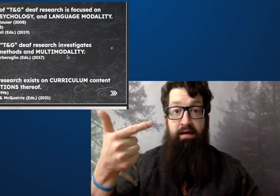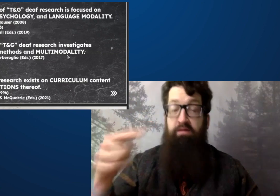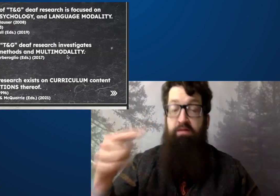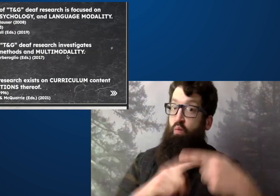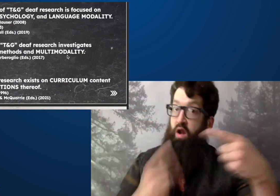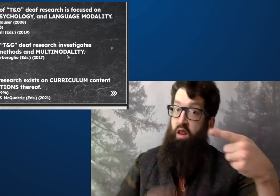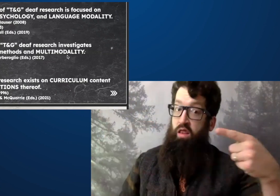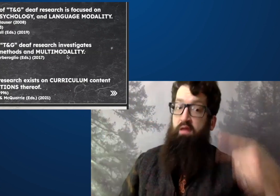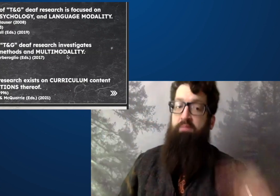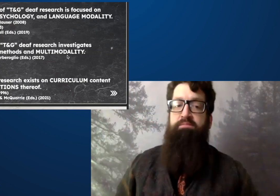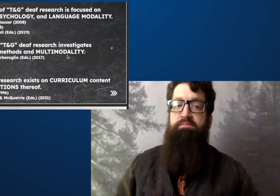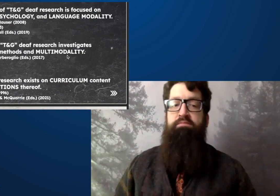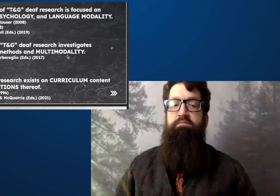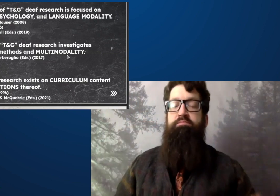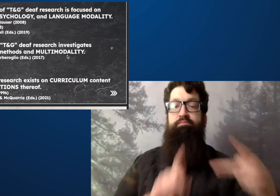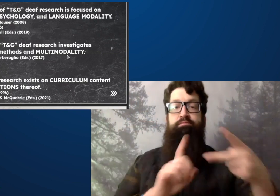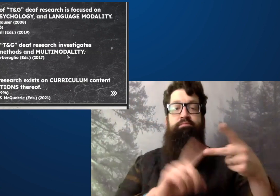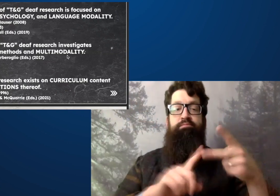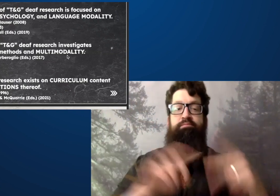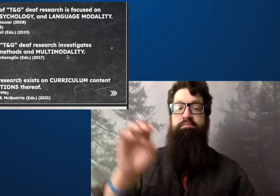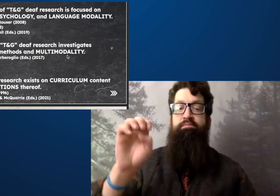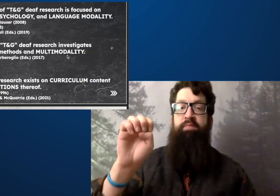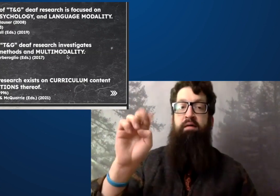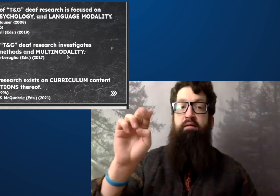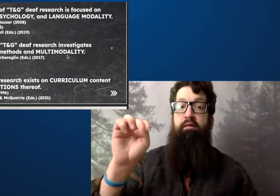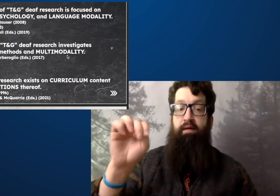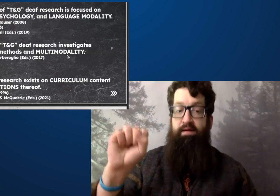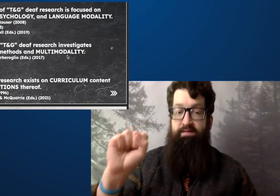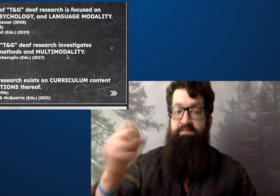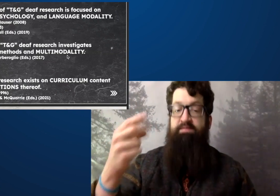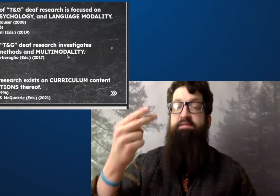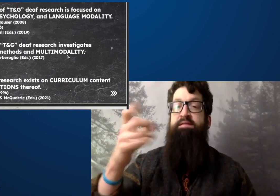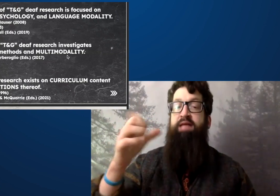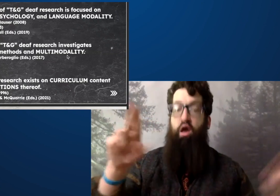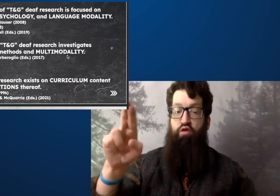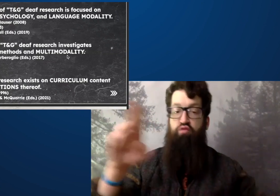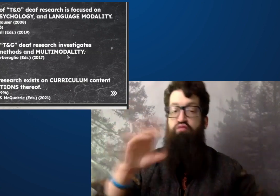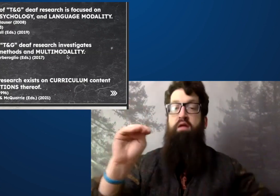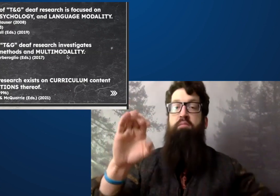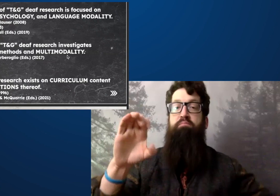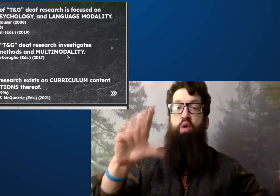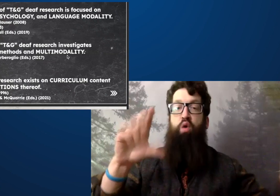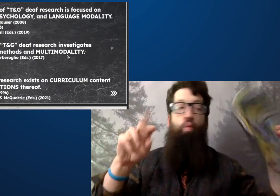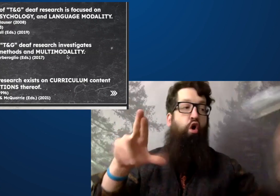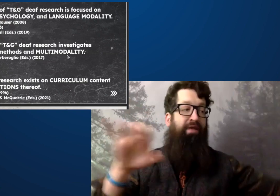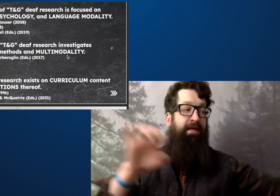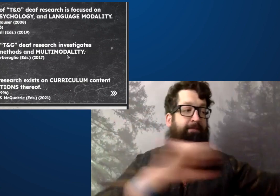So we have one publication from Meet and Lang